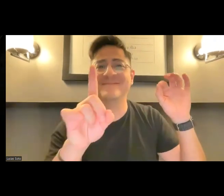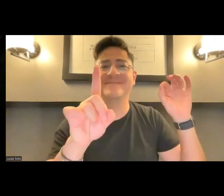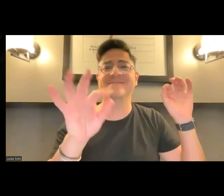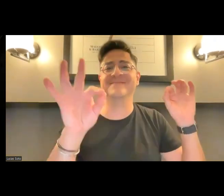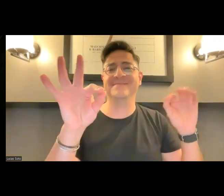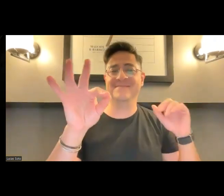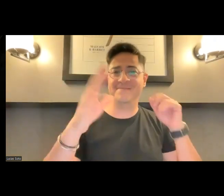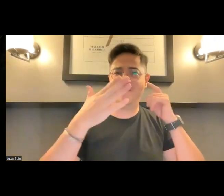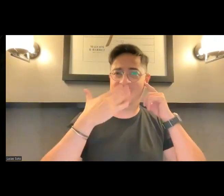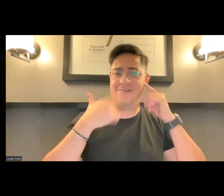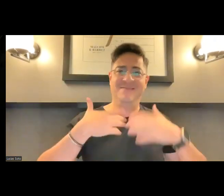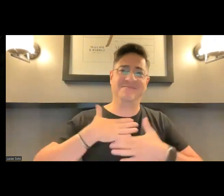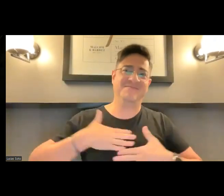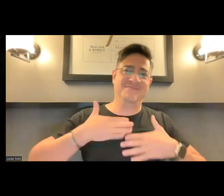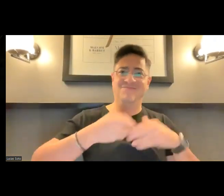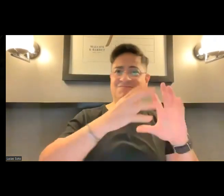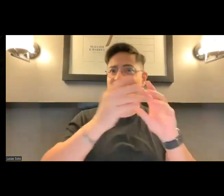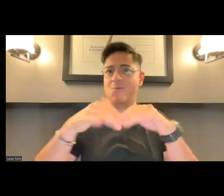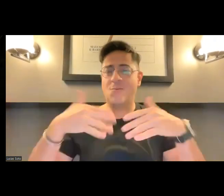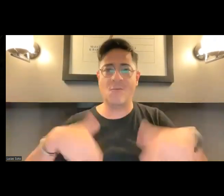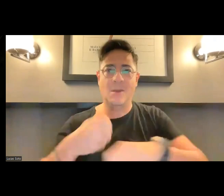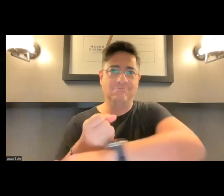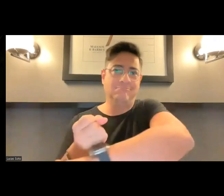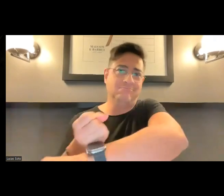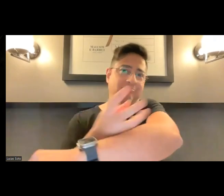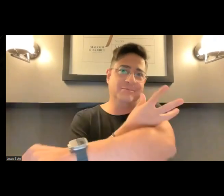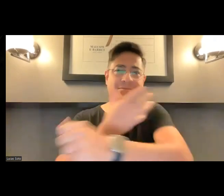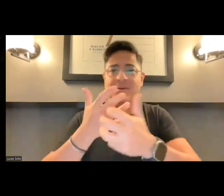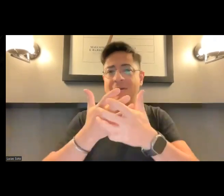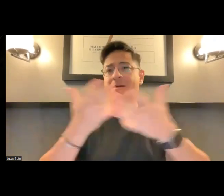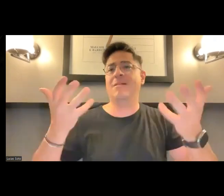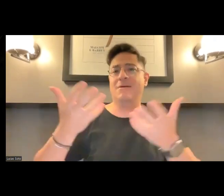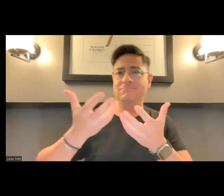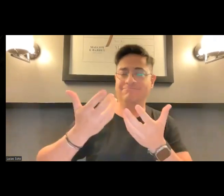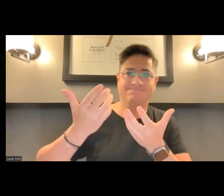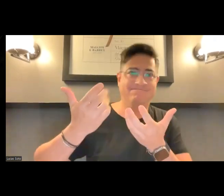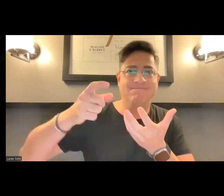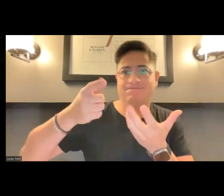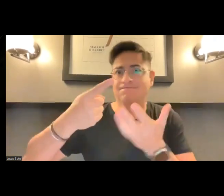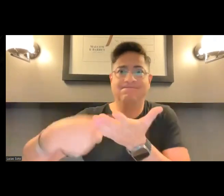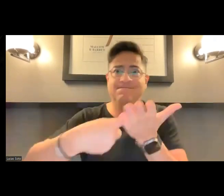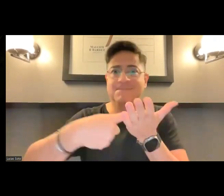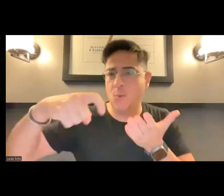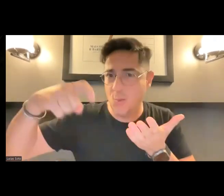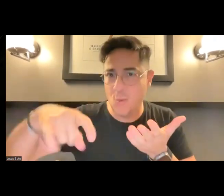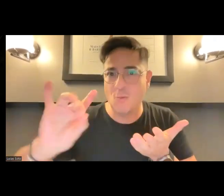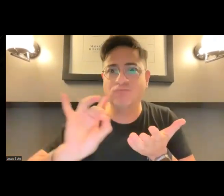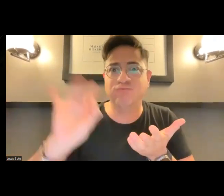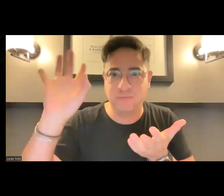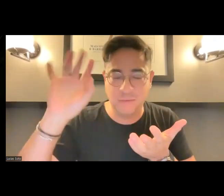in sign language. I wanted to make sure the interpreter can see me. This discussion really gives me goose bumps, to think